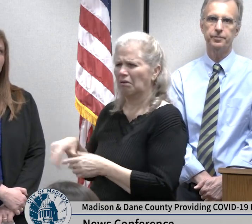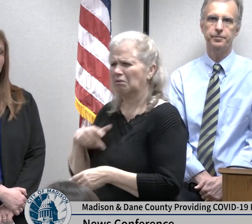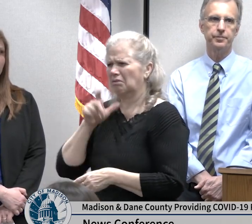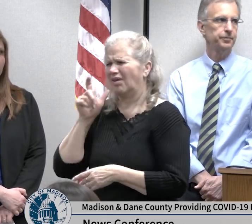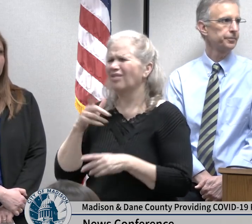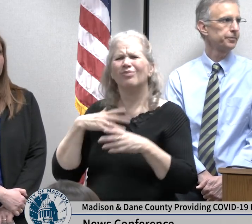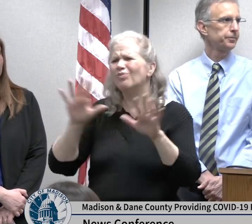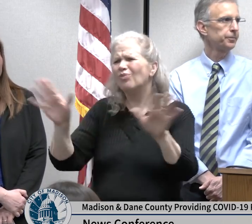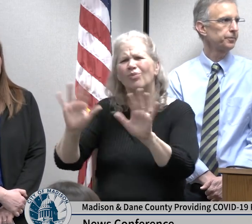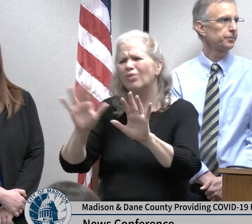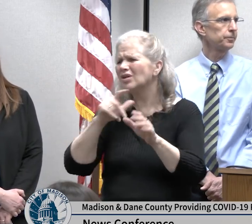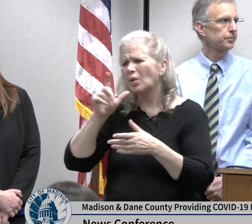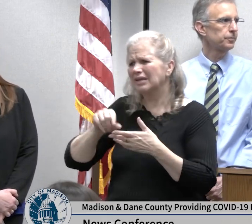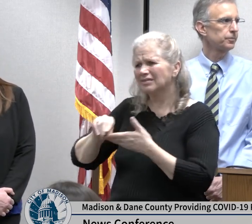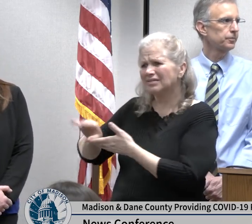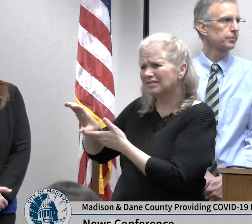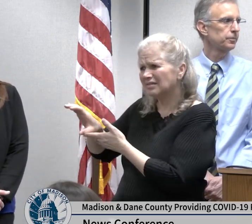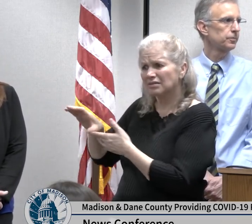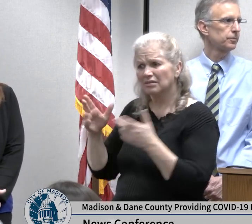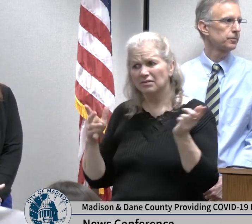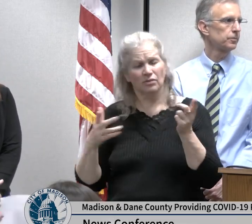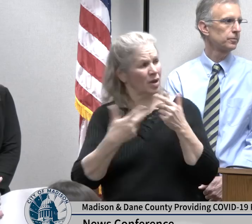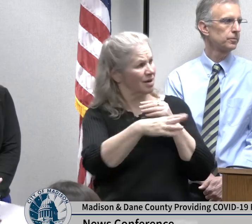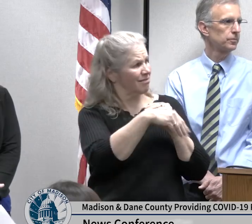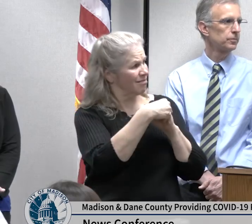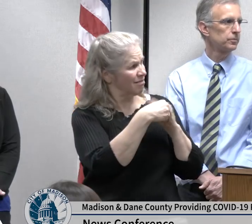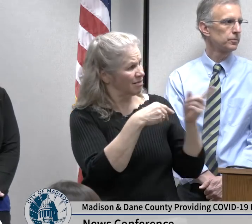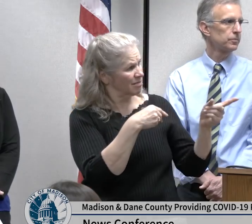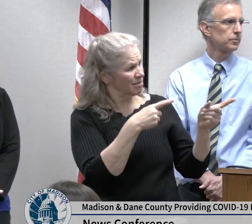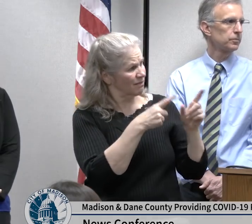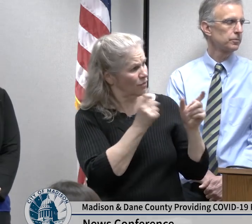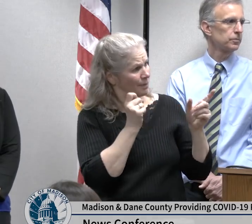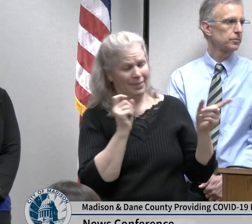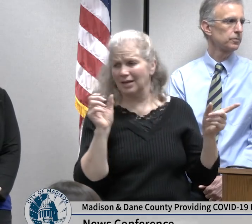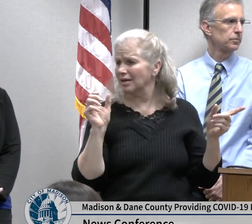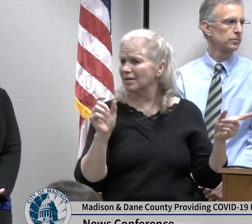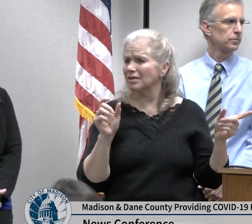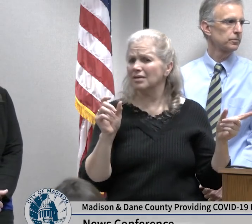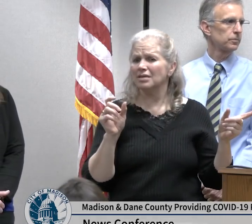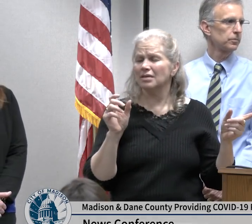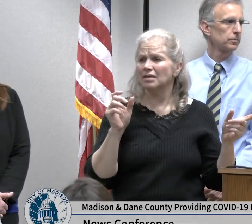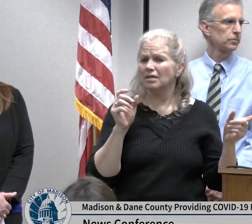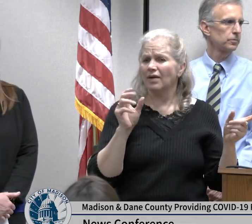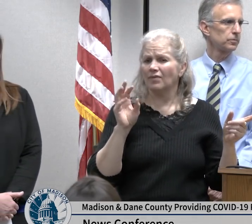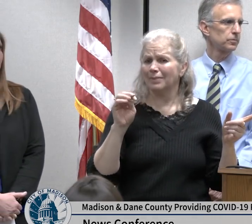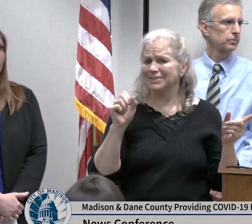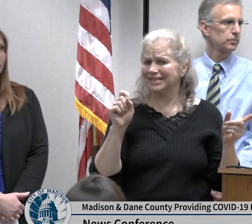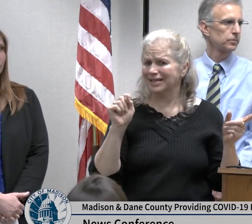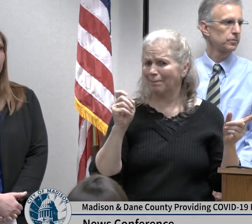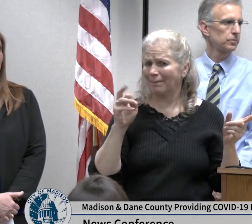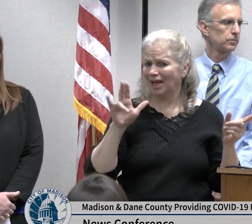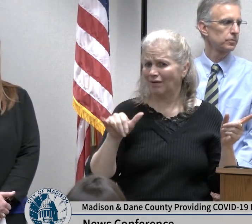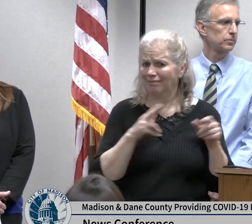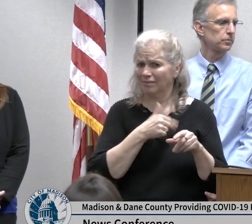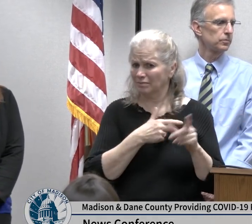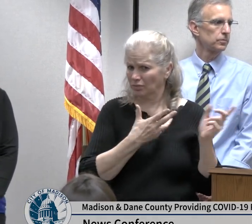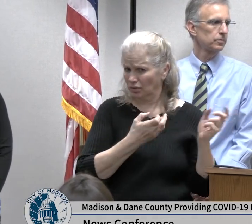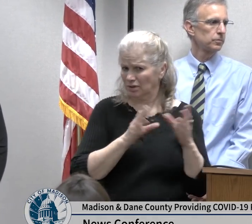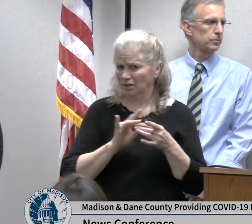want have anything to add from SSM some proactive steps to help manage our